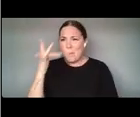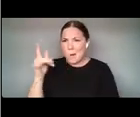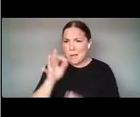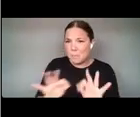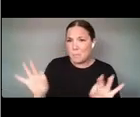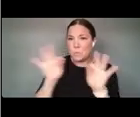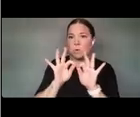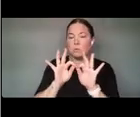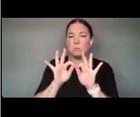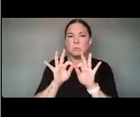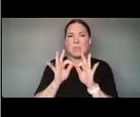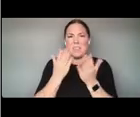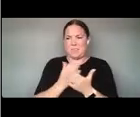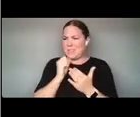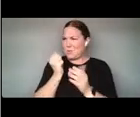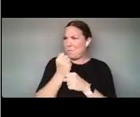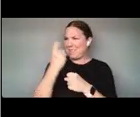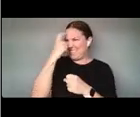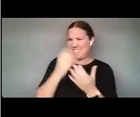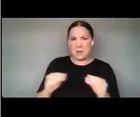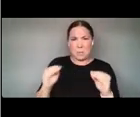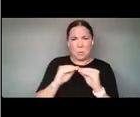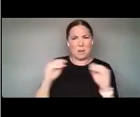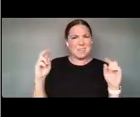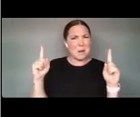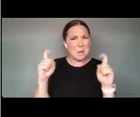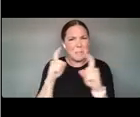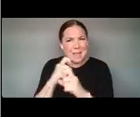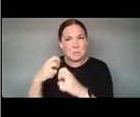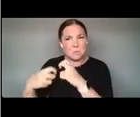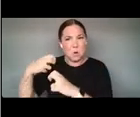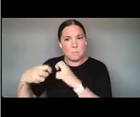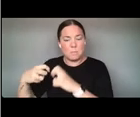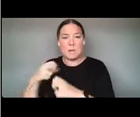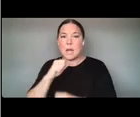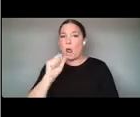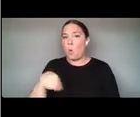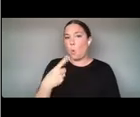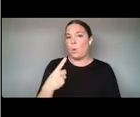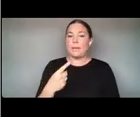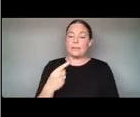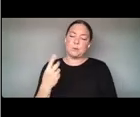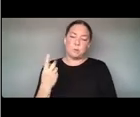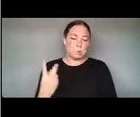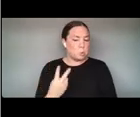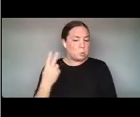THE PROBLEMS ARE FACING RIGHT NOW. THEY AREN'T JUST TWO THREE FOUR FIVE DIMENSIONAL THEY'RE LIKE